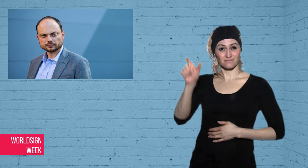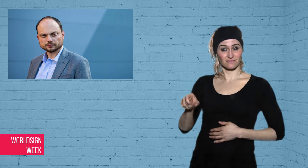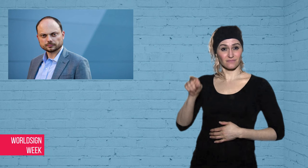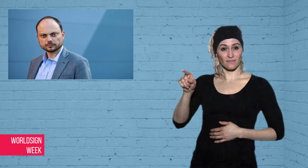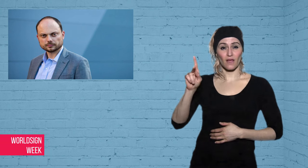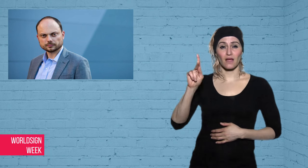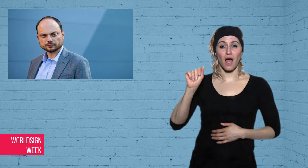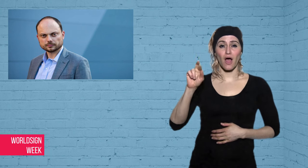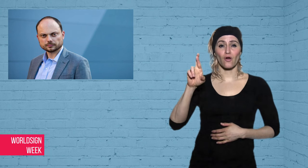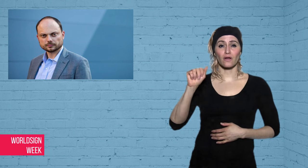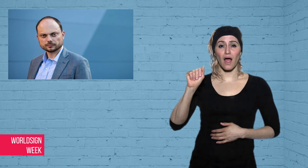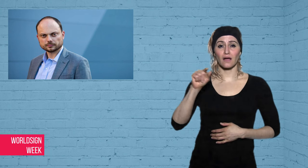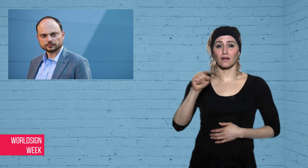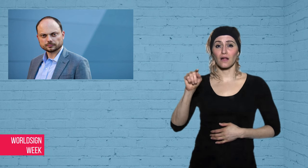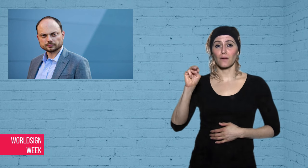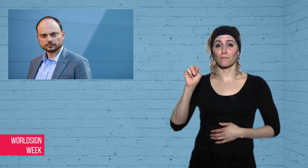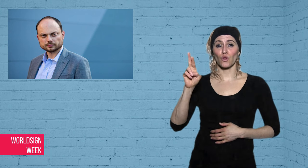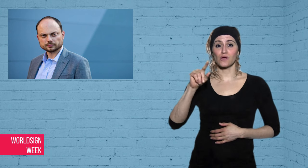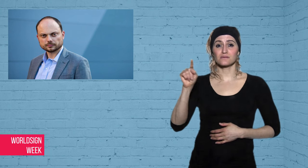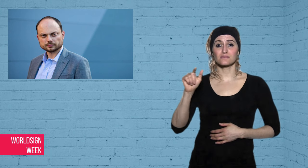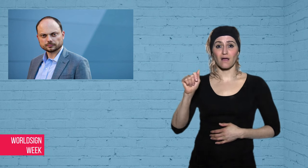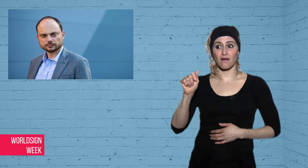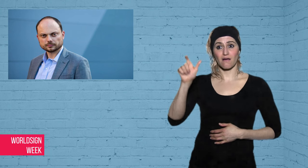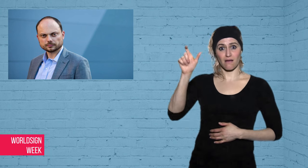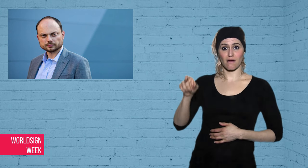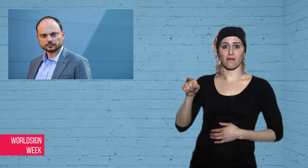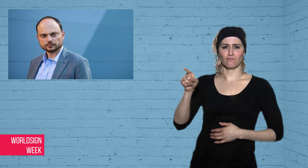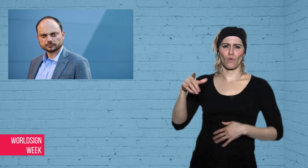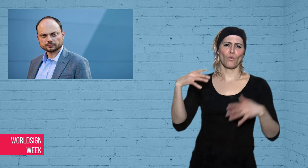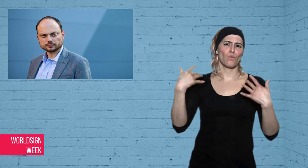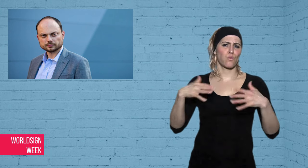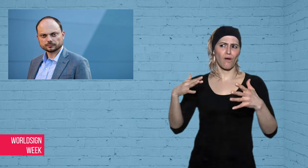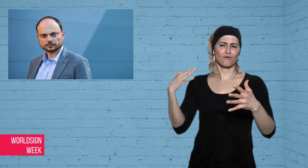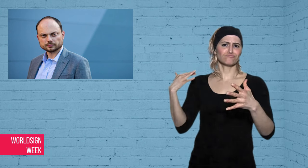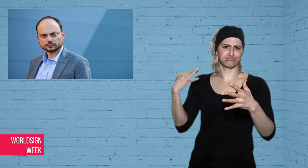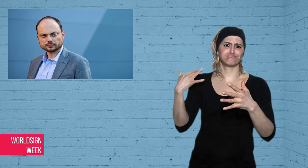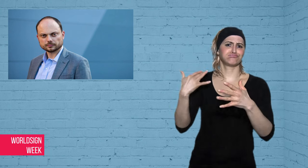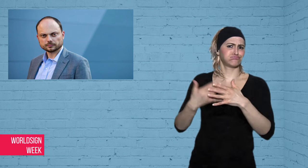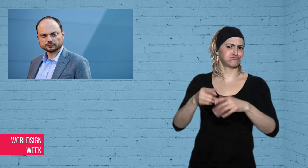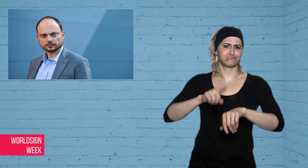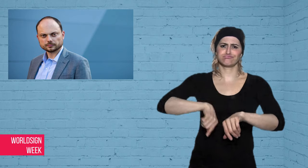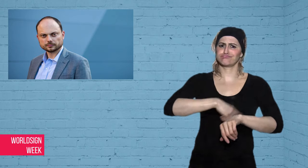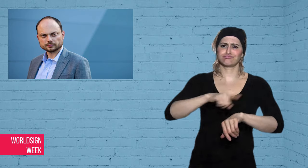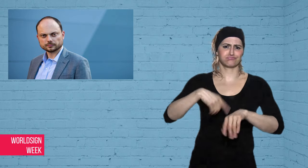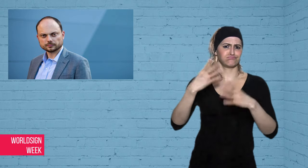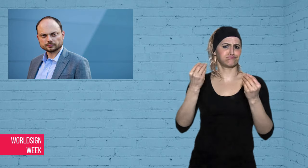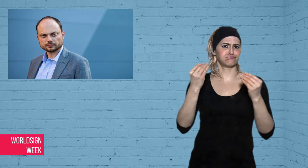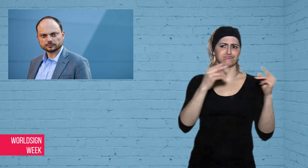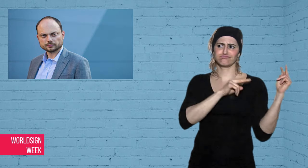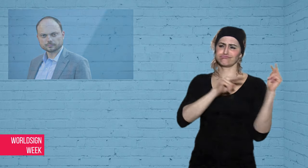President Vladimir Putin and is a